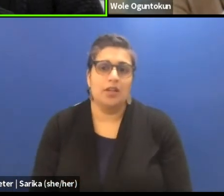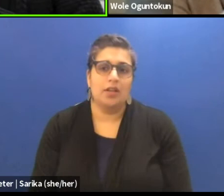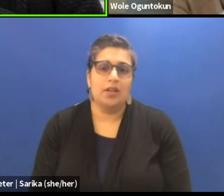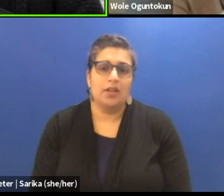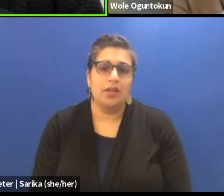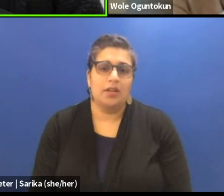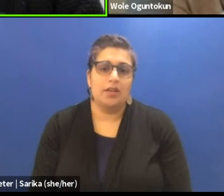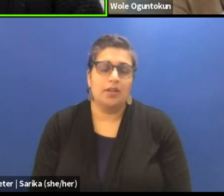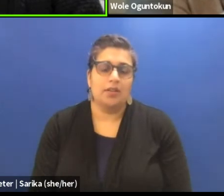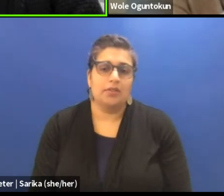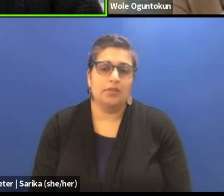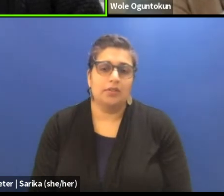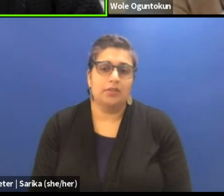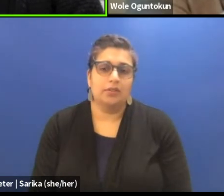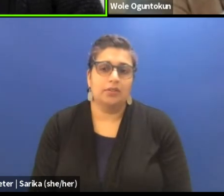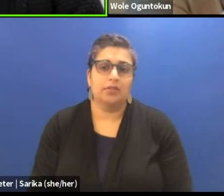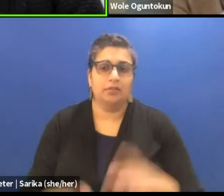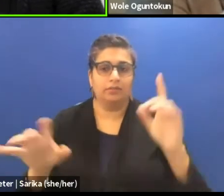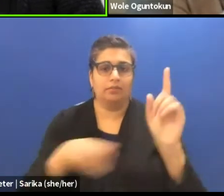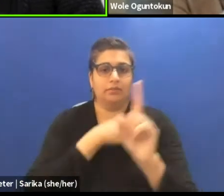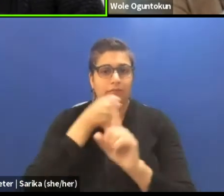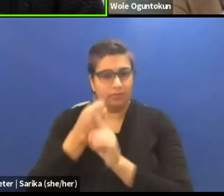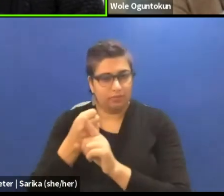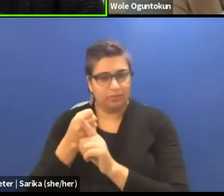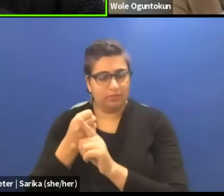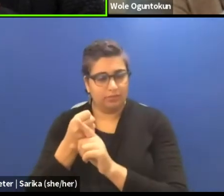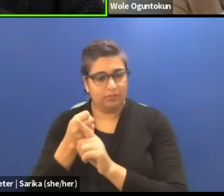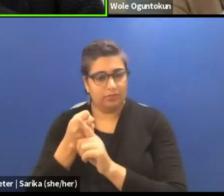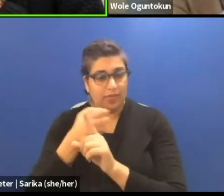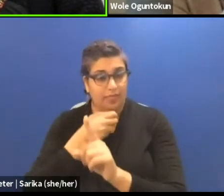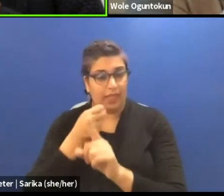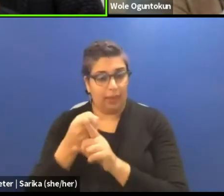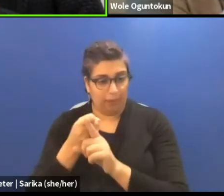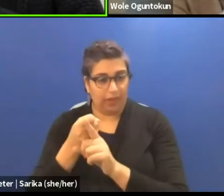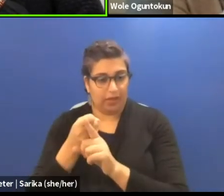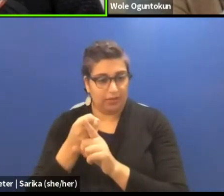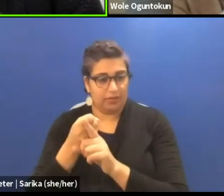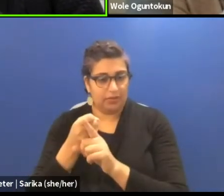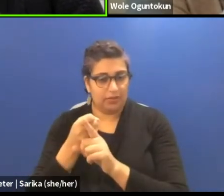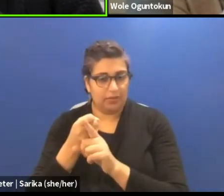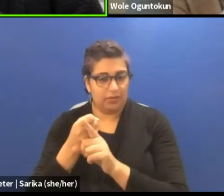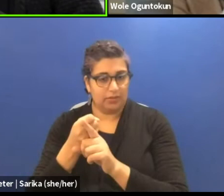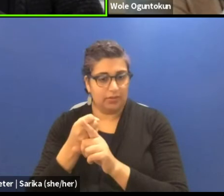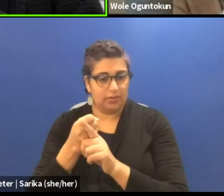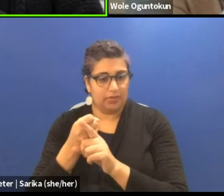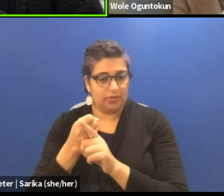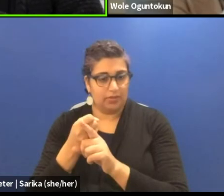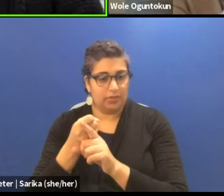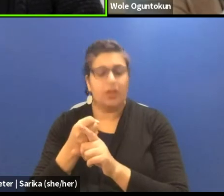what is the impact of your, what's your curatorial approach to that